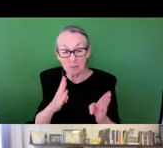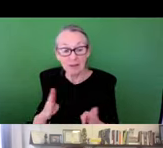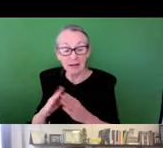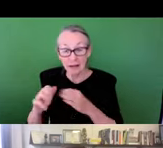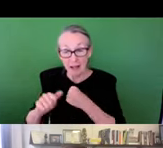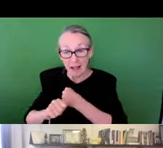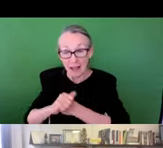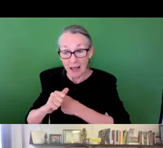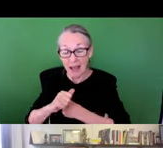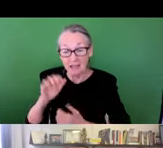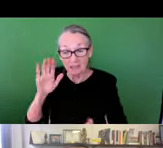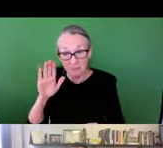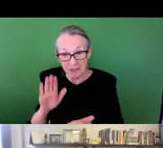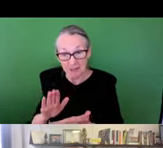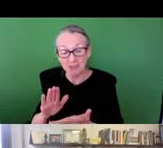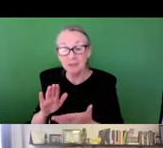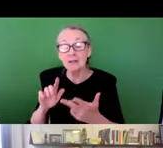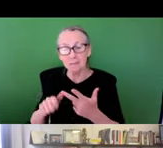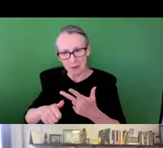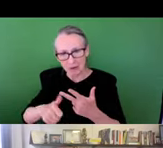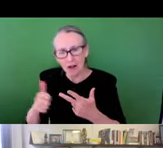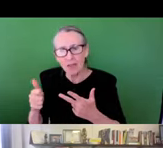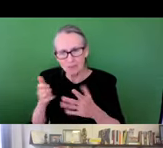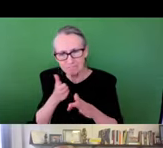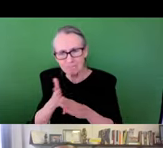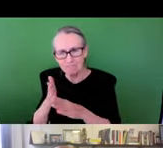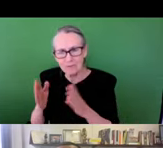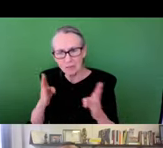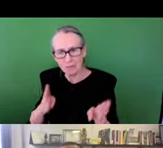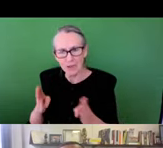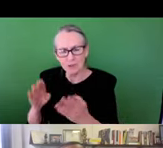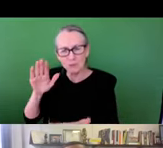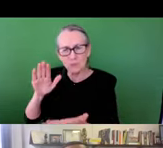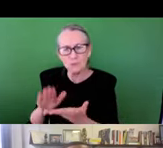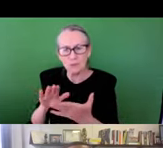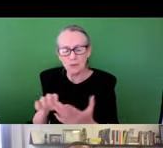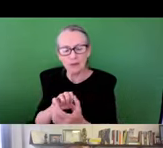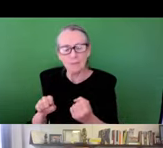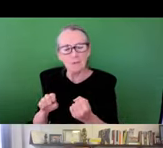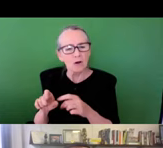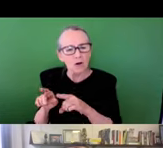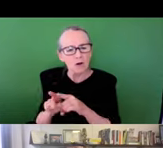planning and hazard mitigation and disaster recovery planning. At the nexus of these four domains of planning, we think